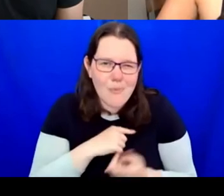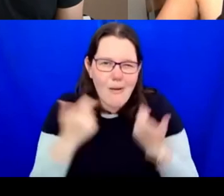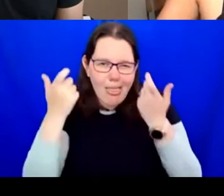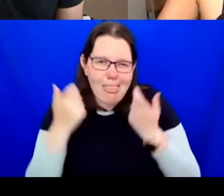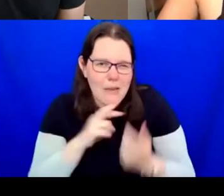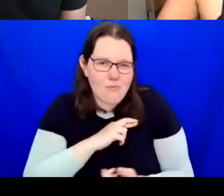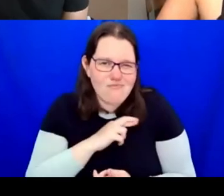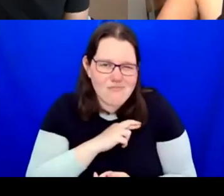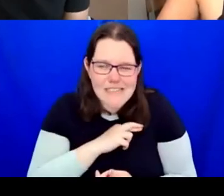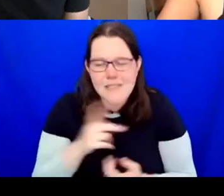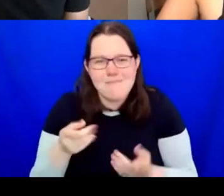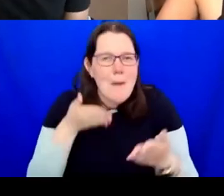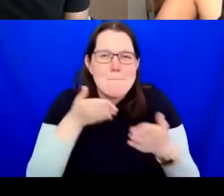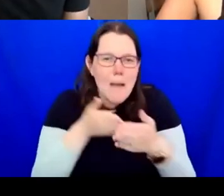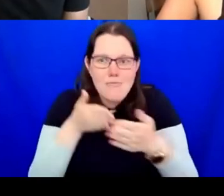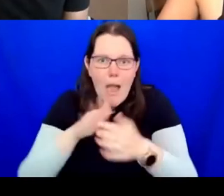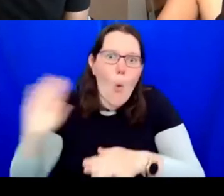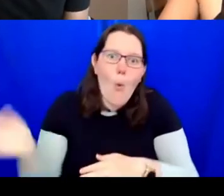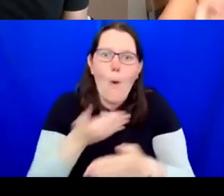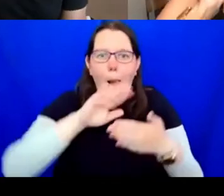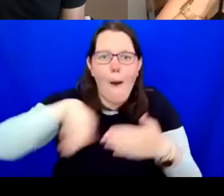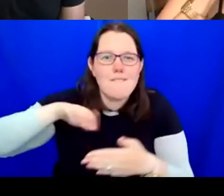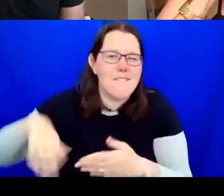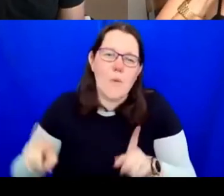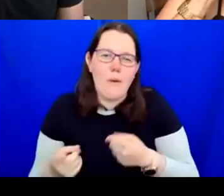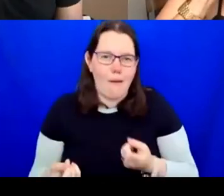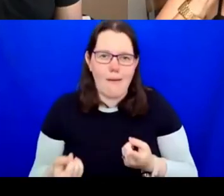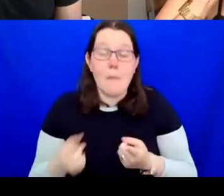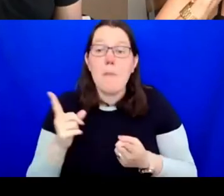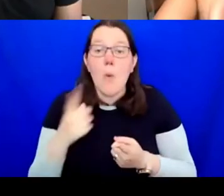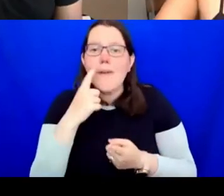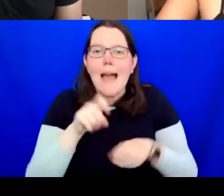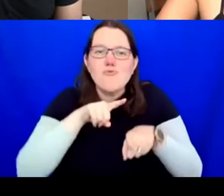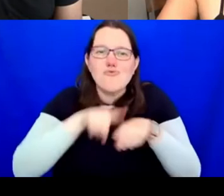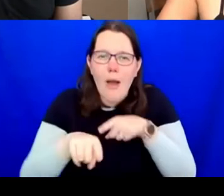barriers; we can attempt to reduce barriers. So, I'm really interested in this idea of